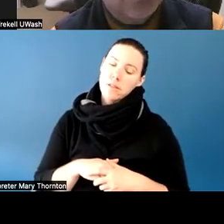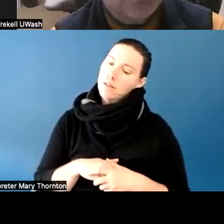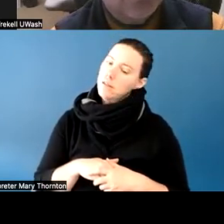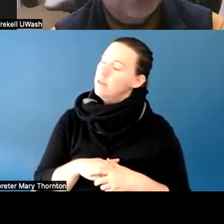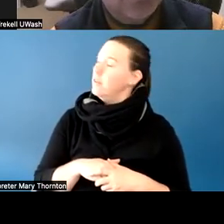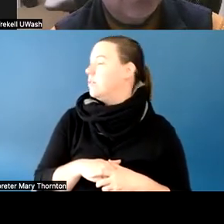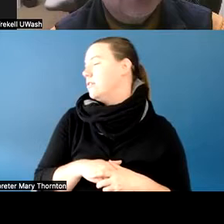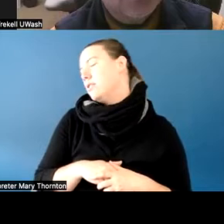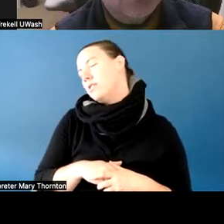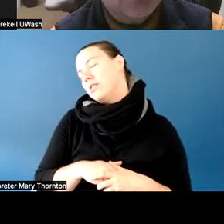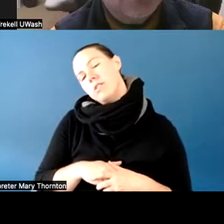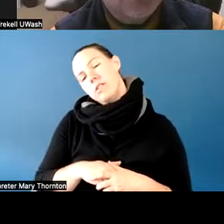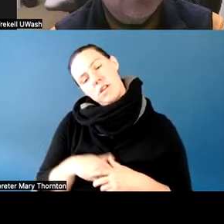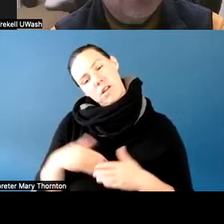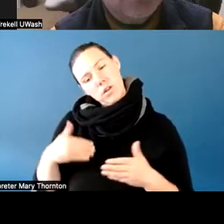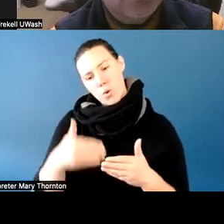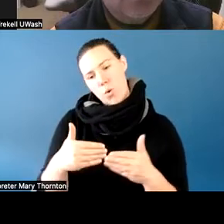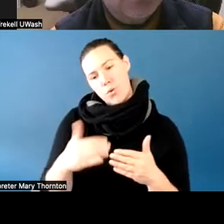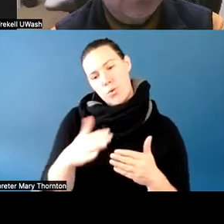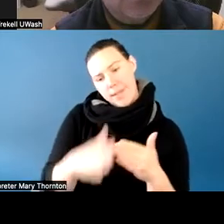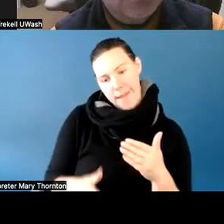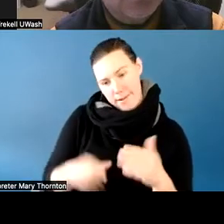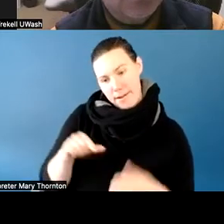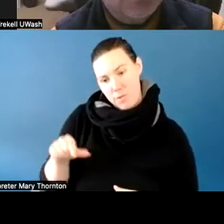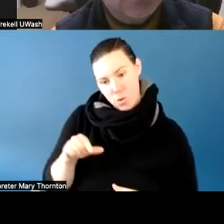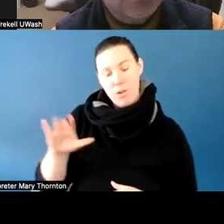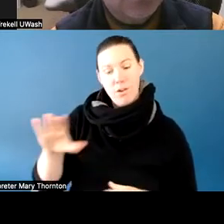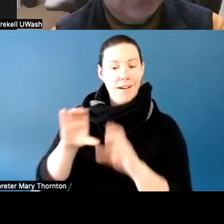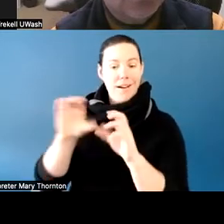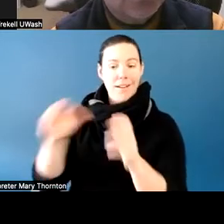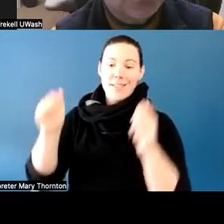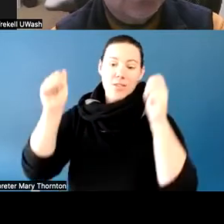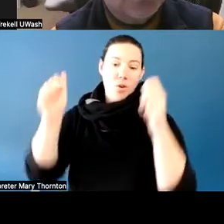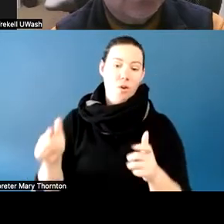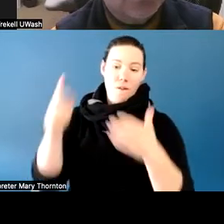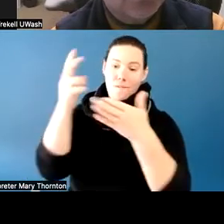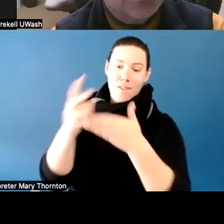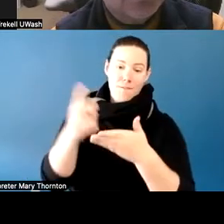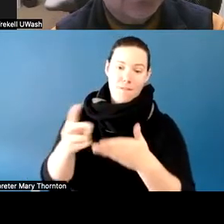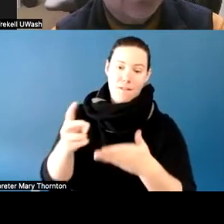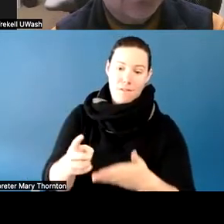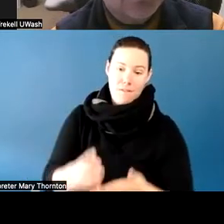This student was failing all her classes,